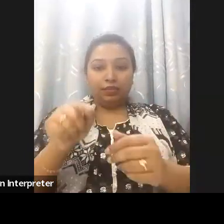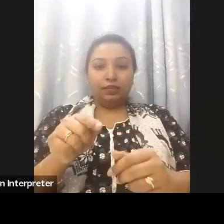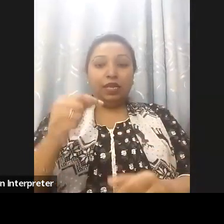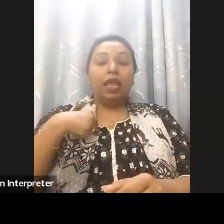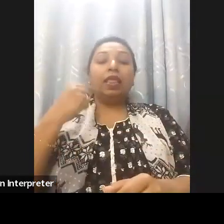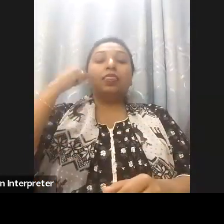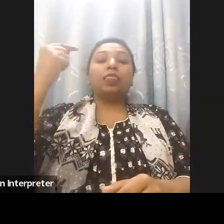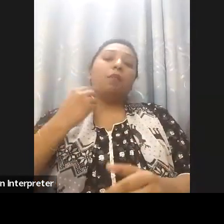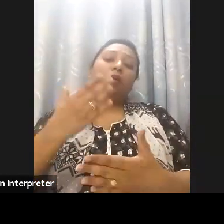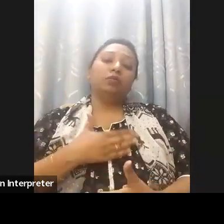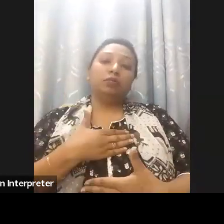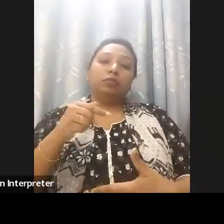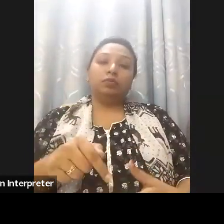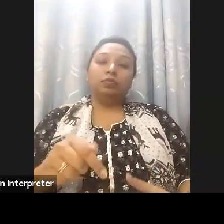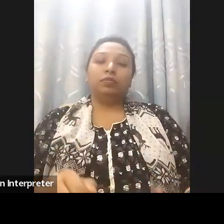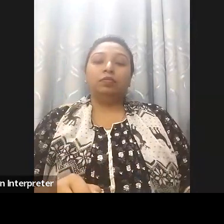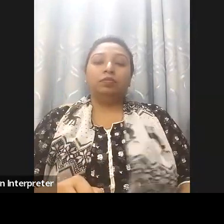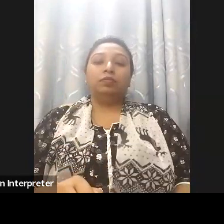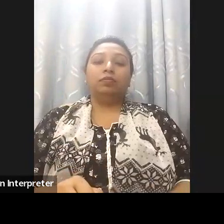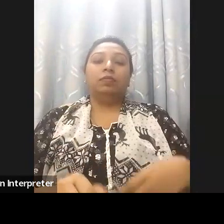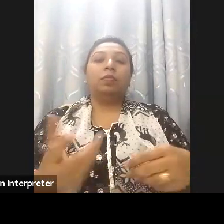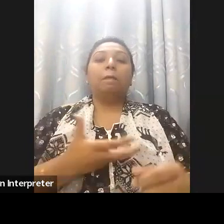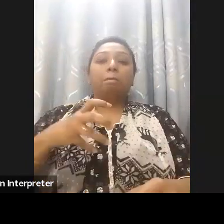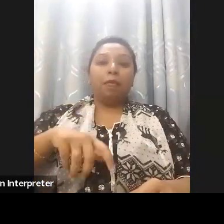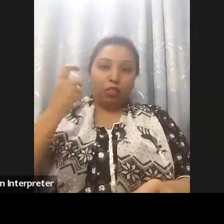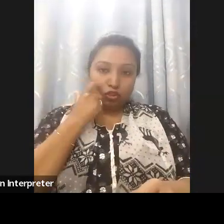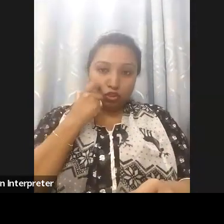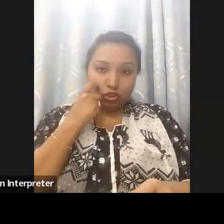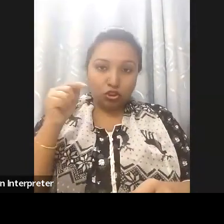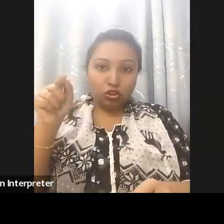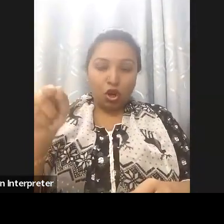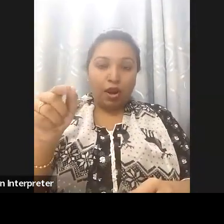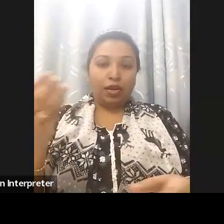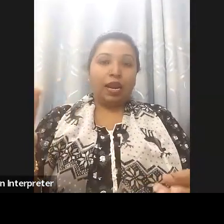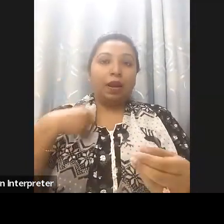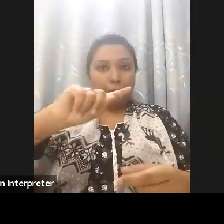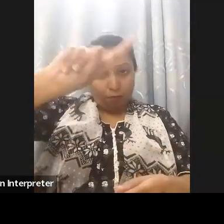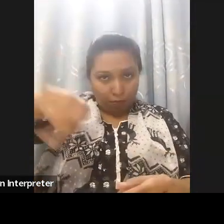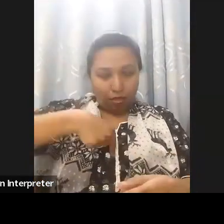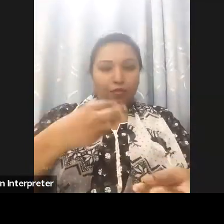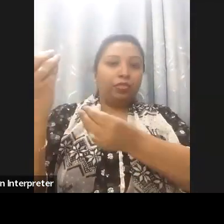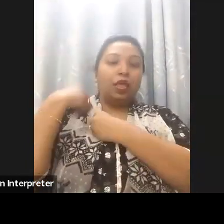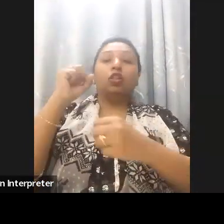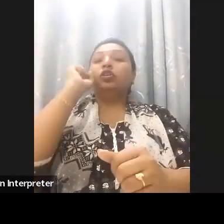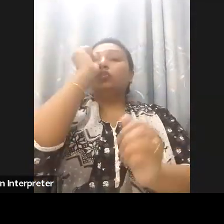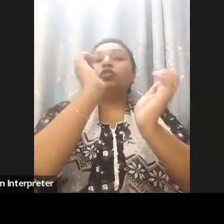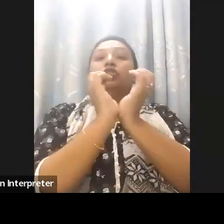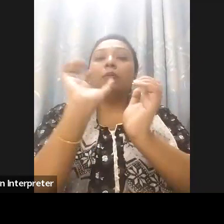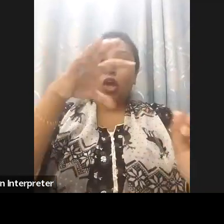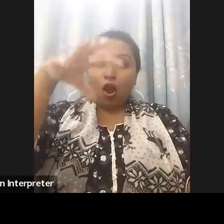on behalf of Bangladesh government by engaging Ministry of Social Welfare, Ministry of ICT and